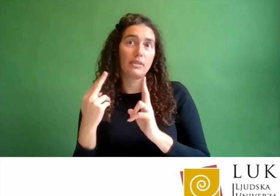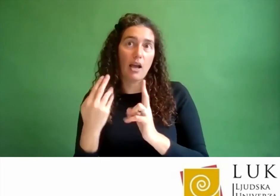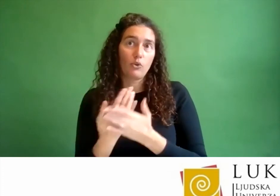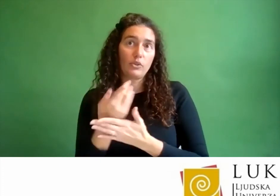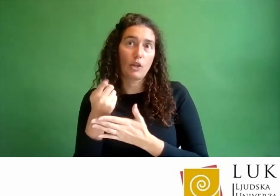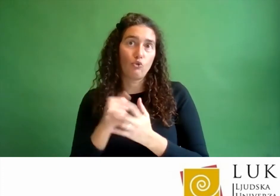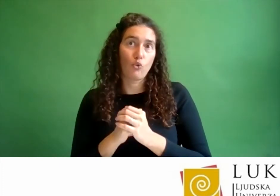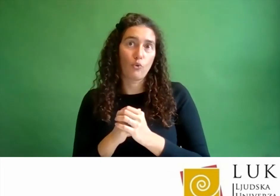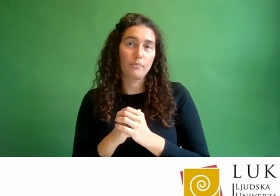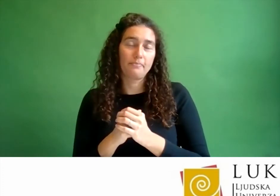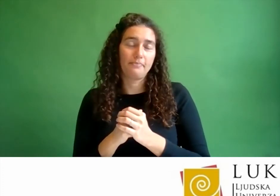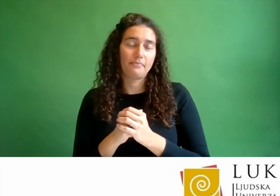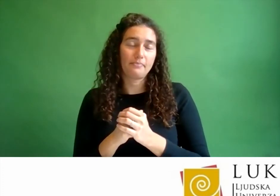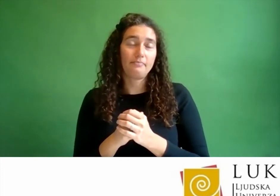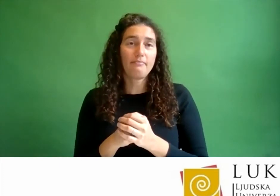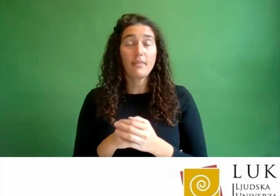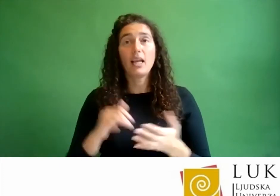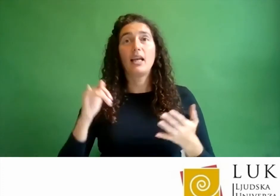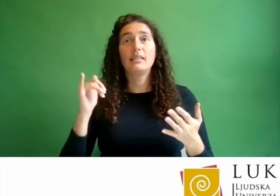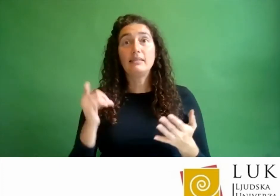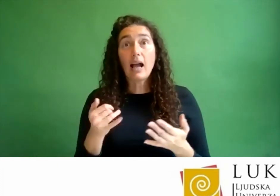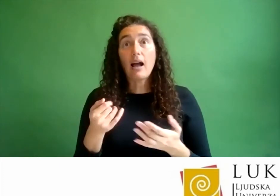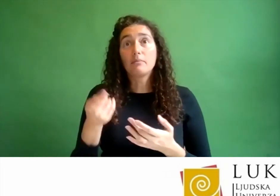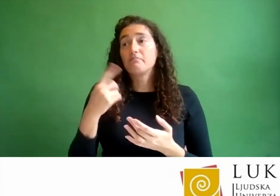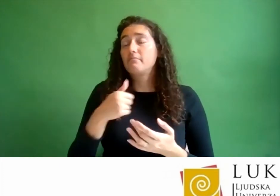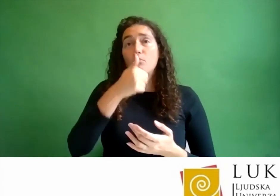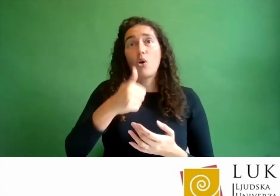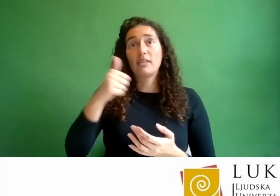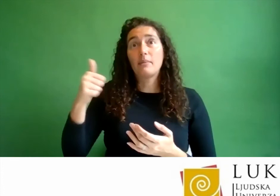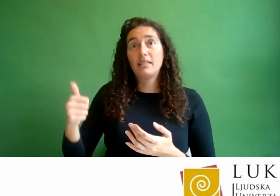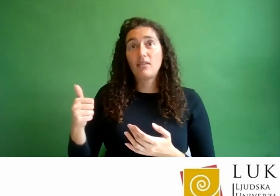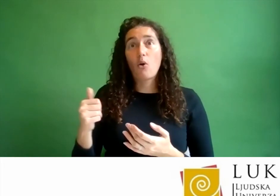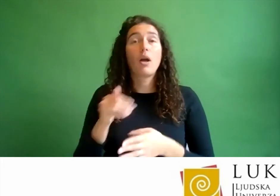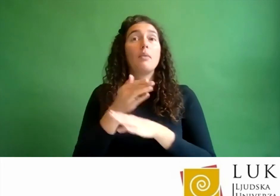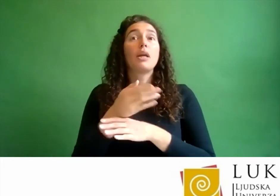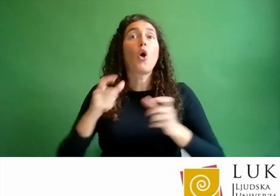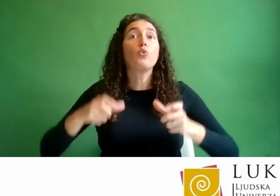Yes, from individuals to institutions like you said, Mateja,